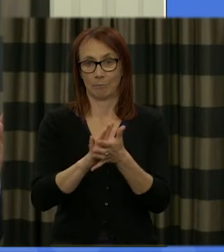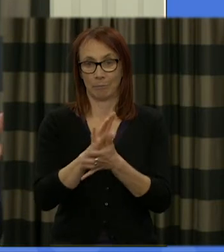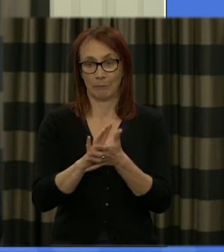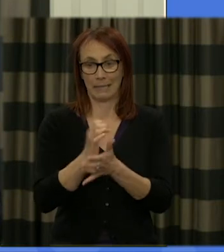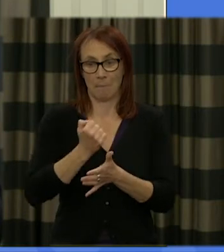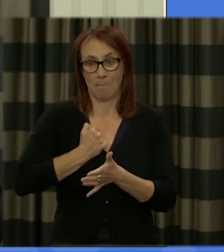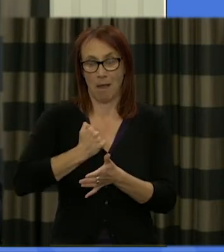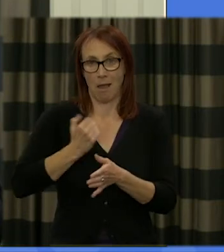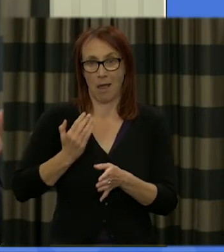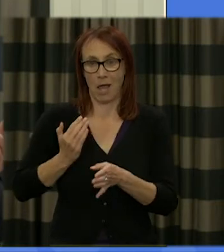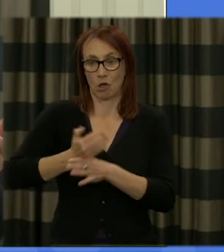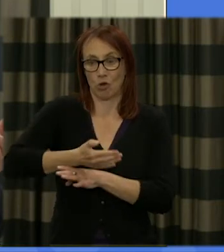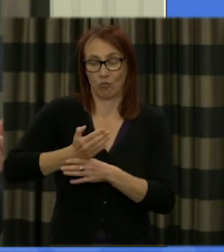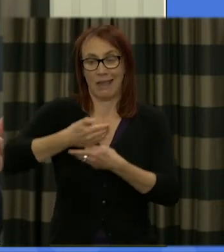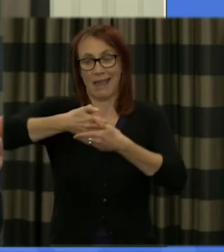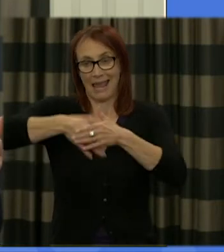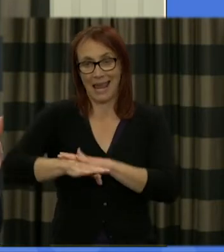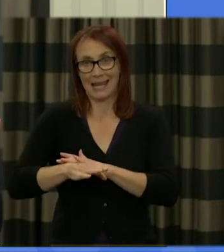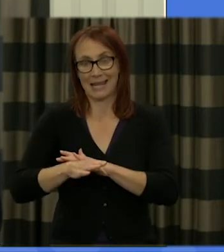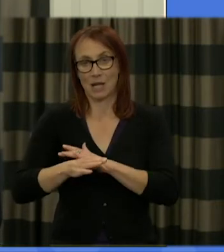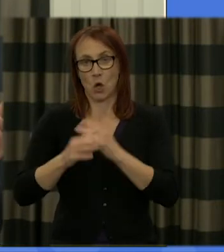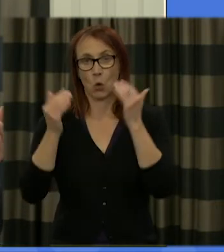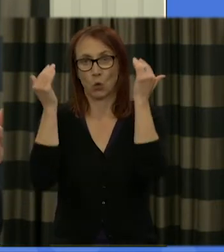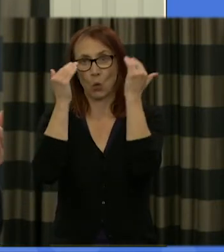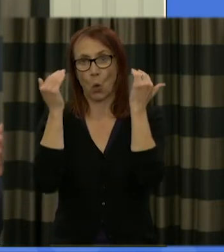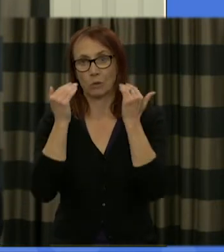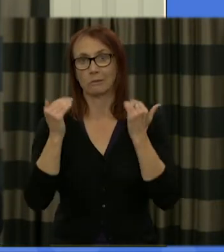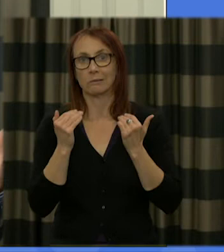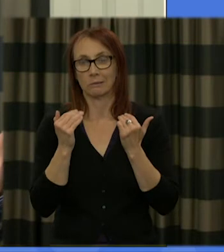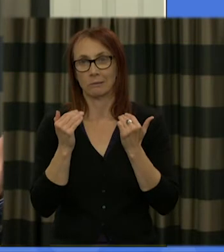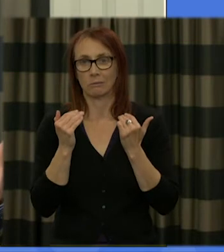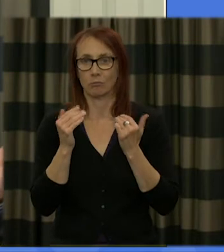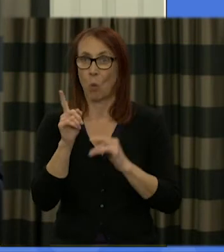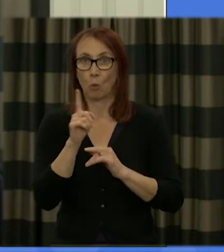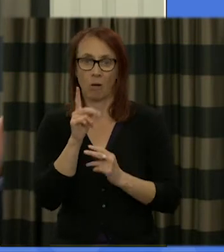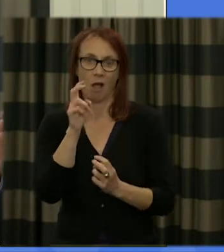career in the courts in Scotland and and that was all about argument adversarial